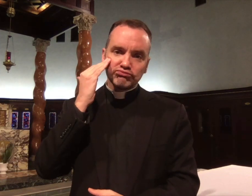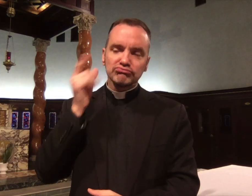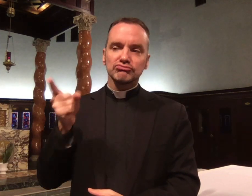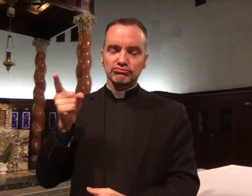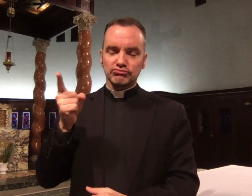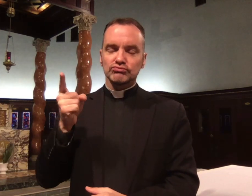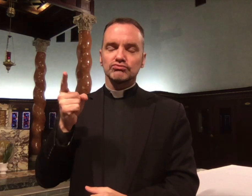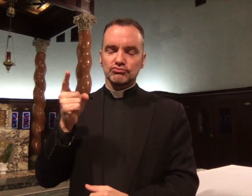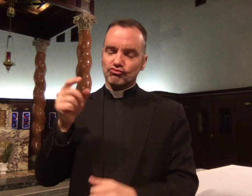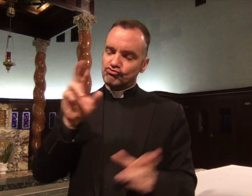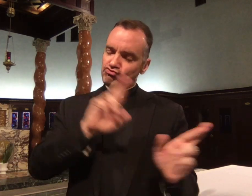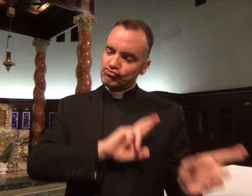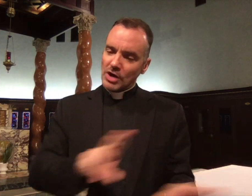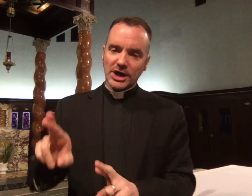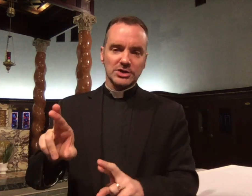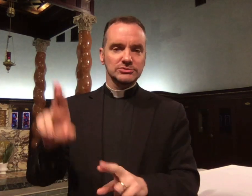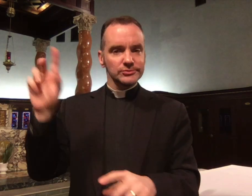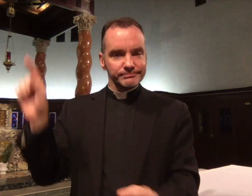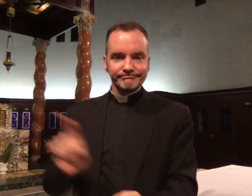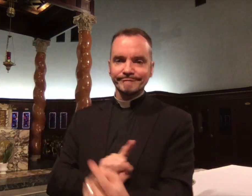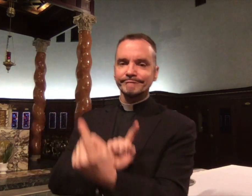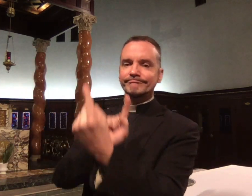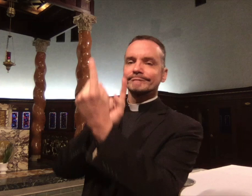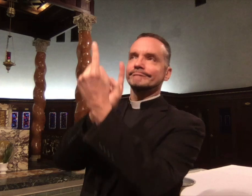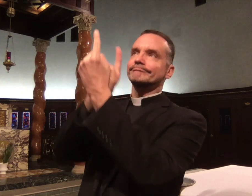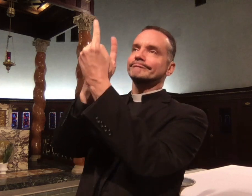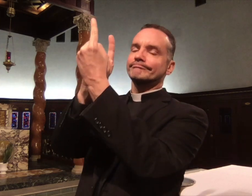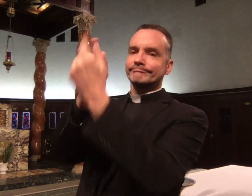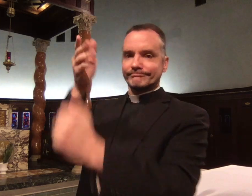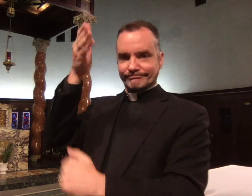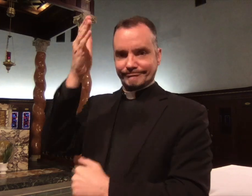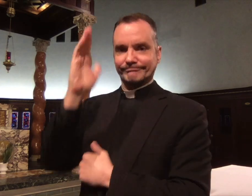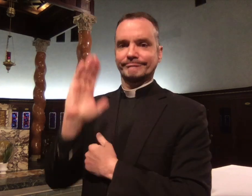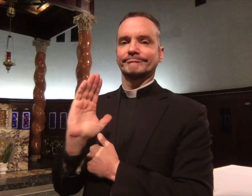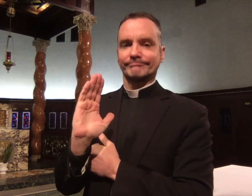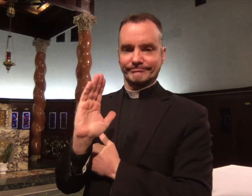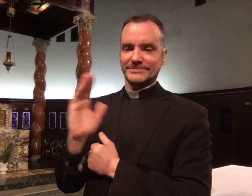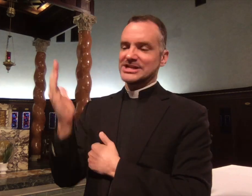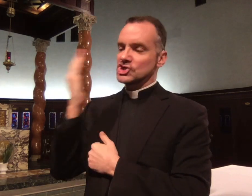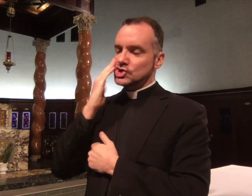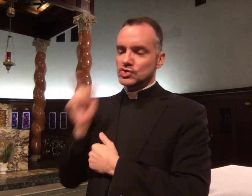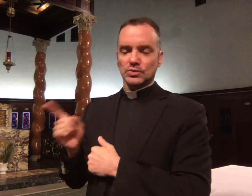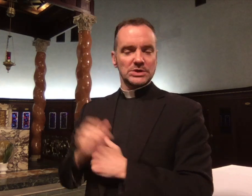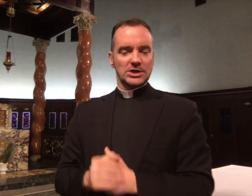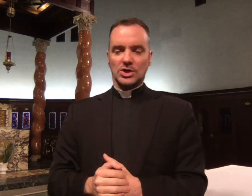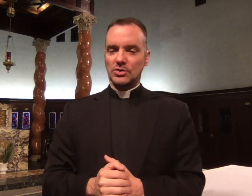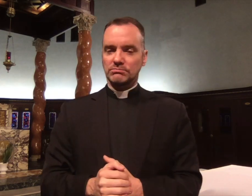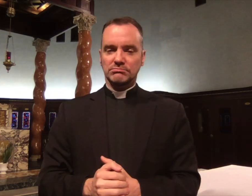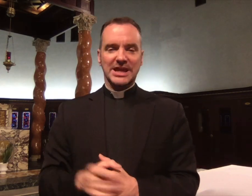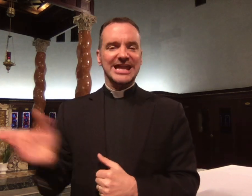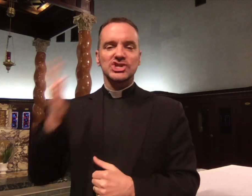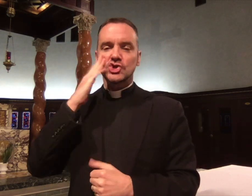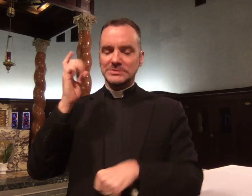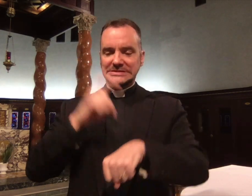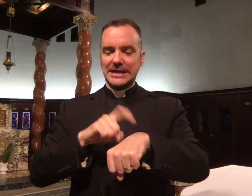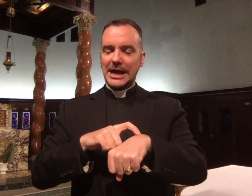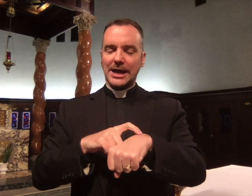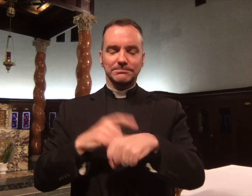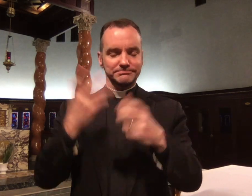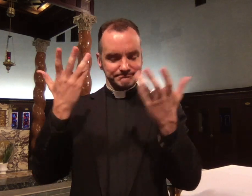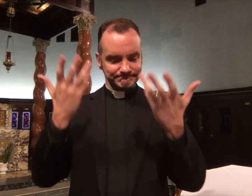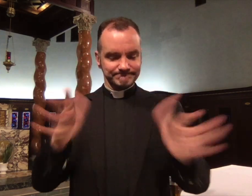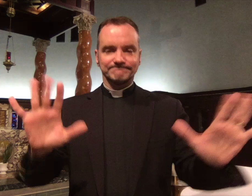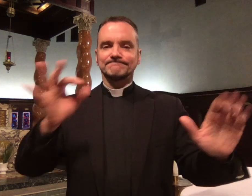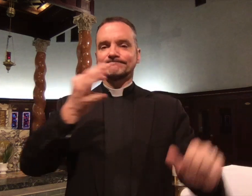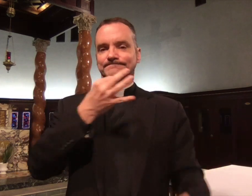Jesus knew what he came to do, and he was ready to go back to God.